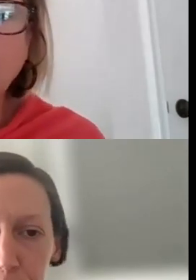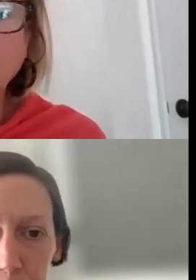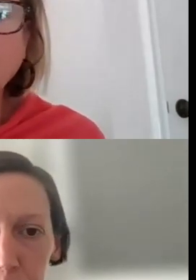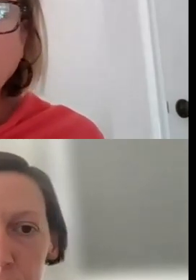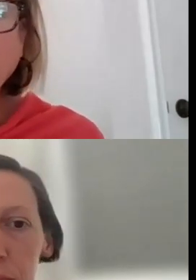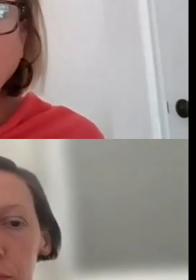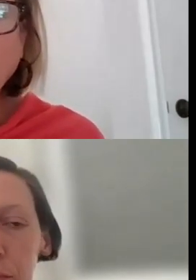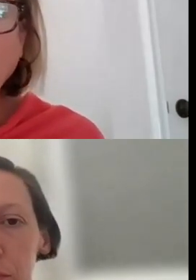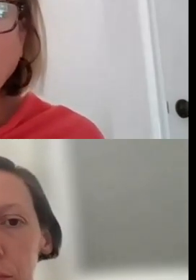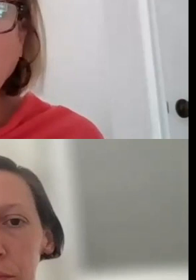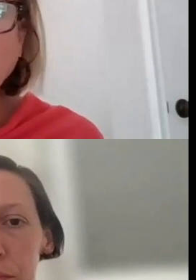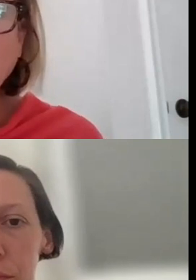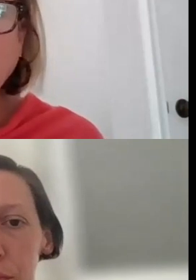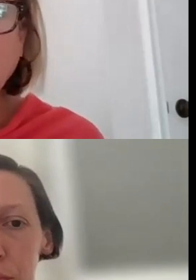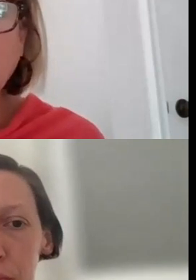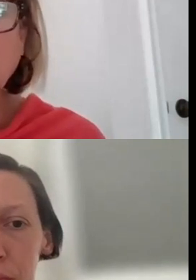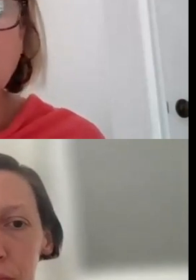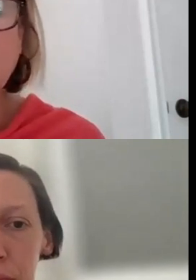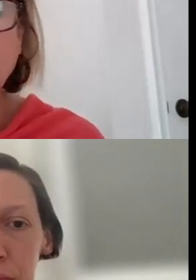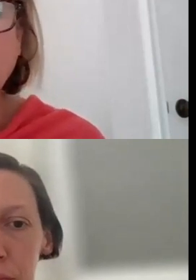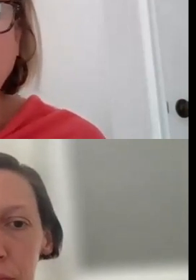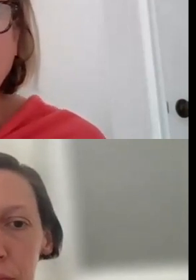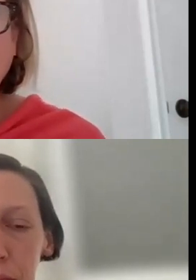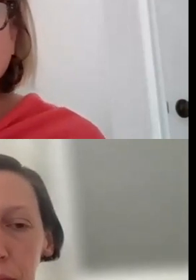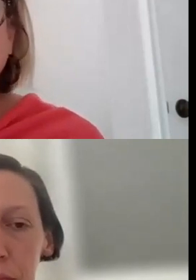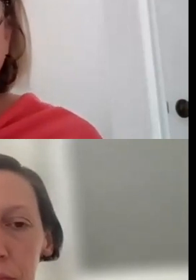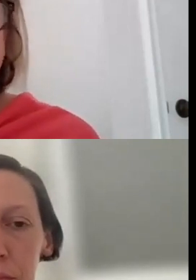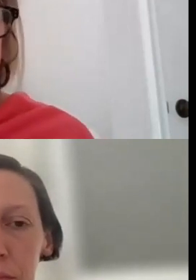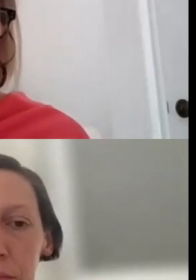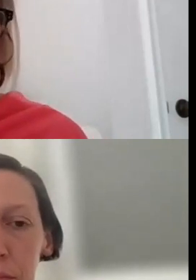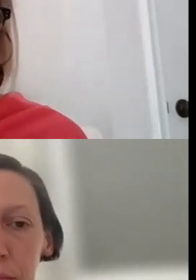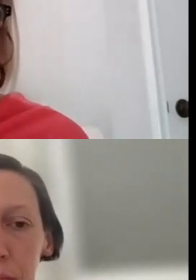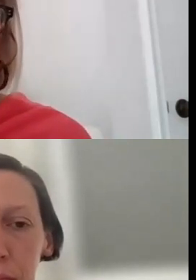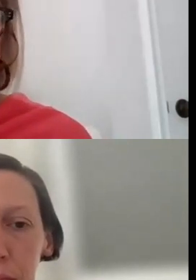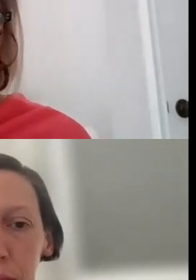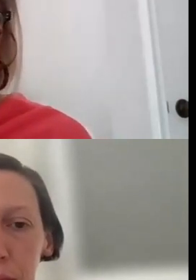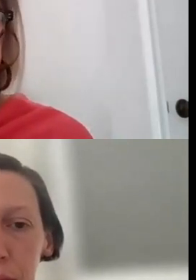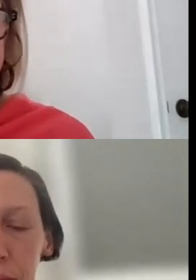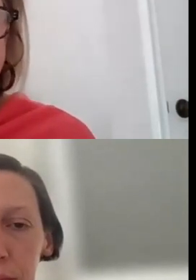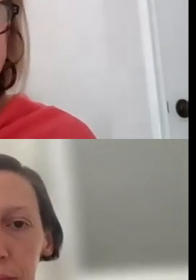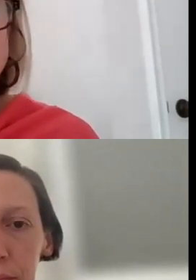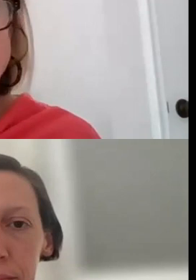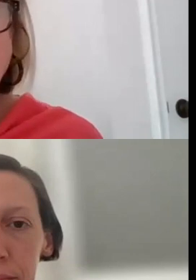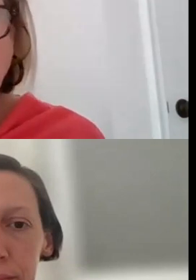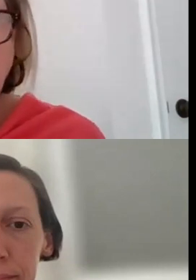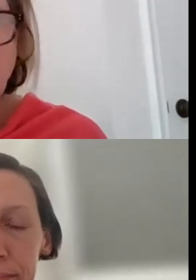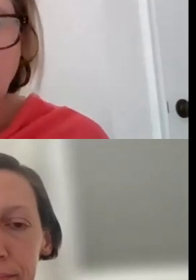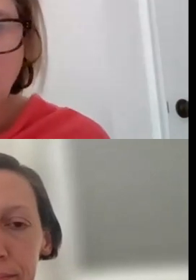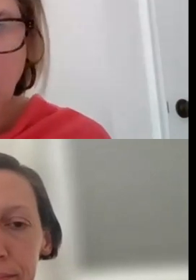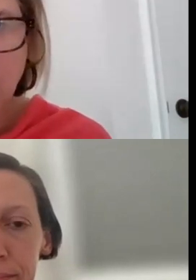THE APPLICATIONS CAN BE SUBMITTED BY UNITS OF STATE AND LOCAL GOVERNMENT, FEDERALLY RECOGNIZED